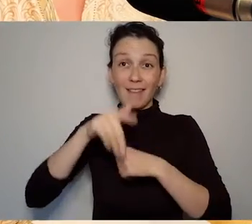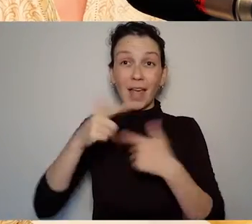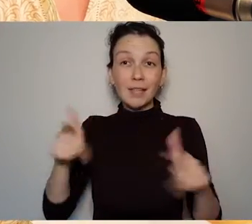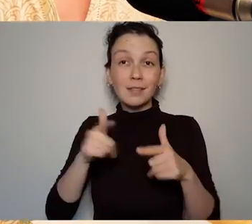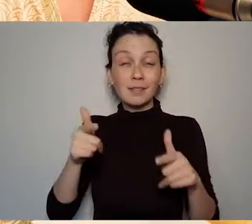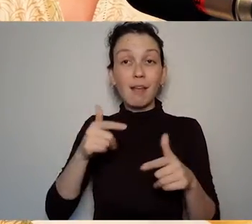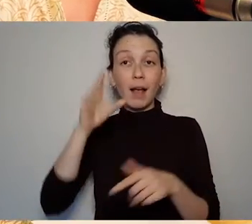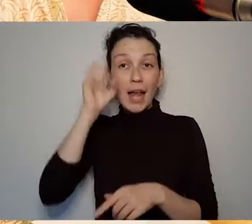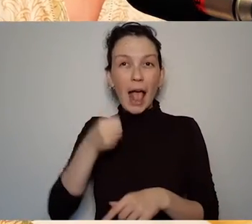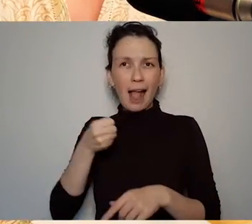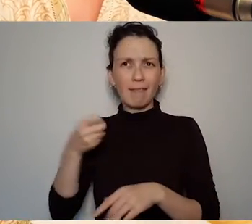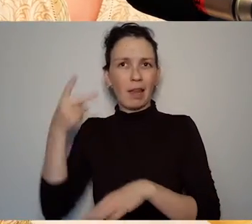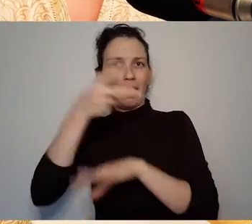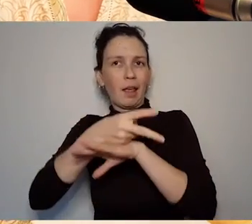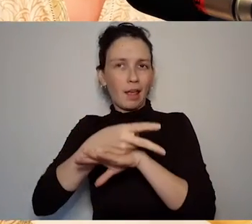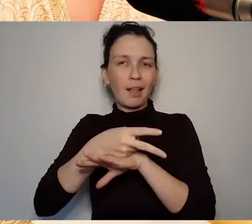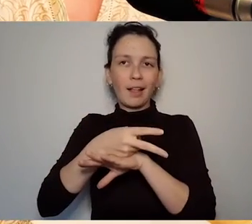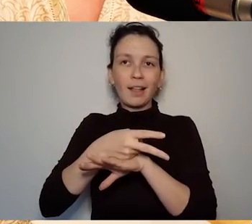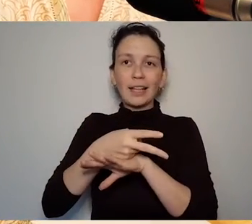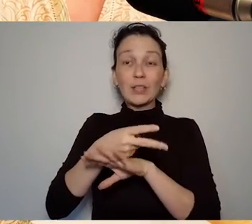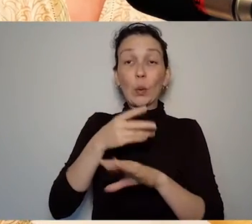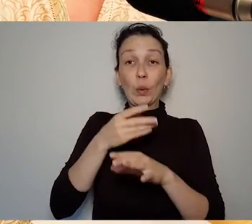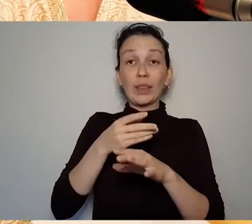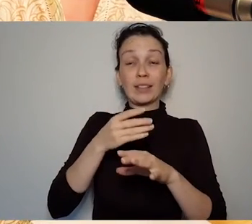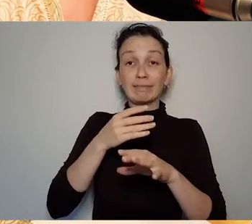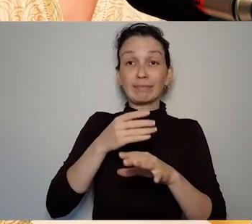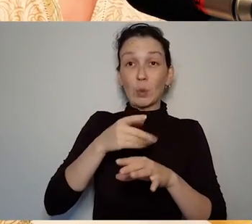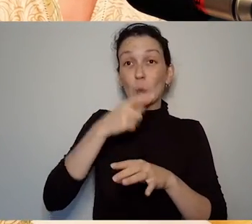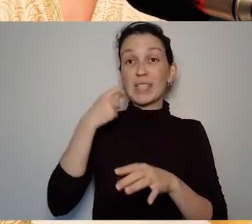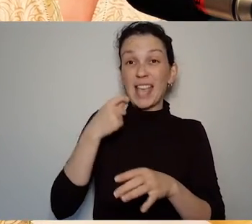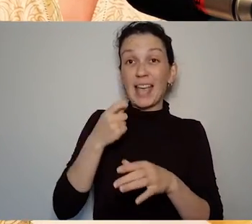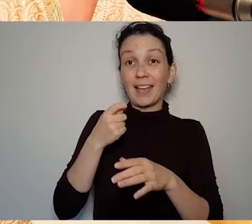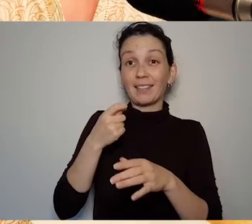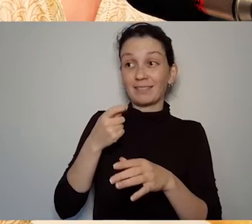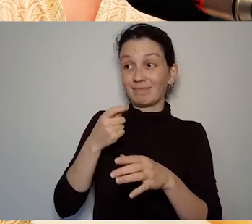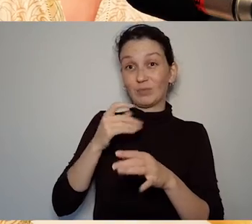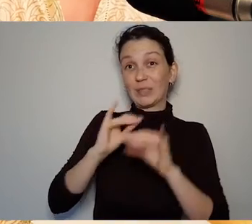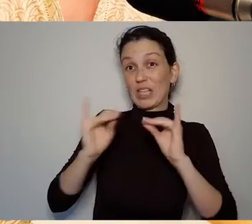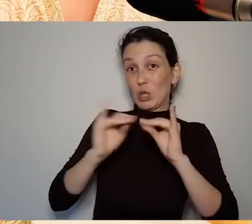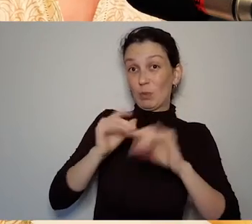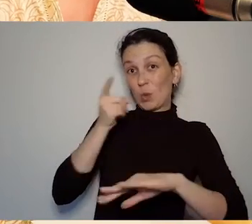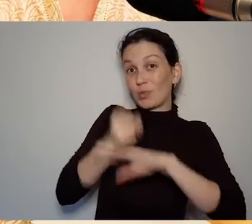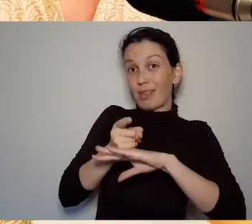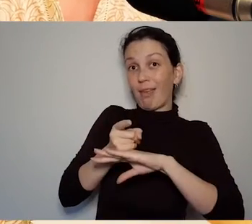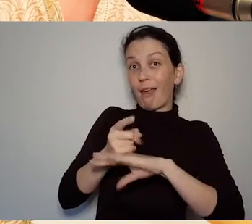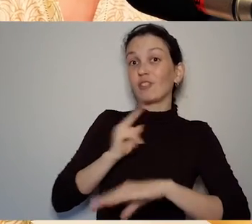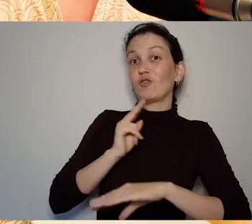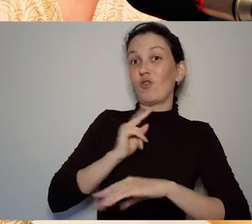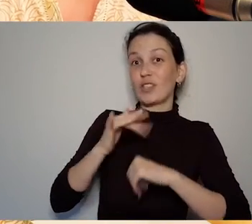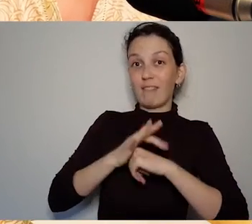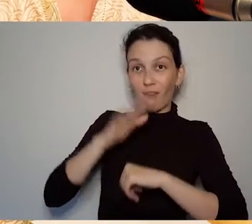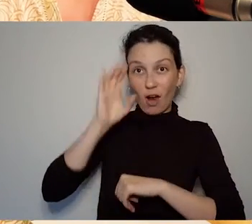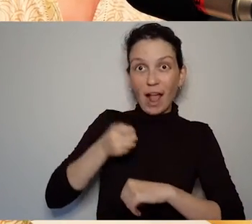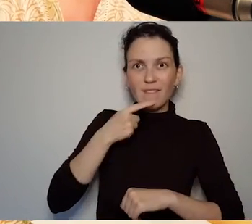the rest of us by Caoimhe, one thing I really hate is when people sign all of the exact words of